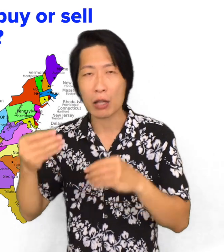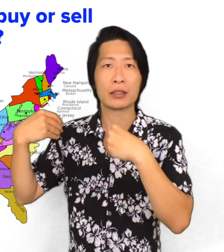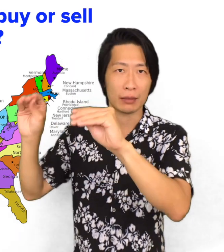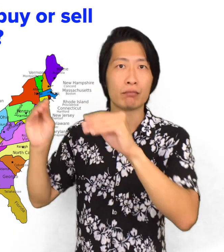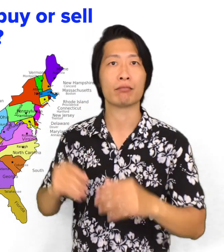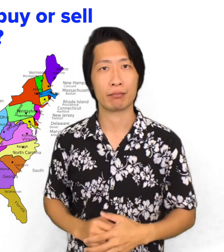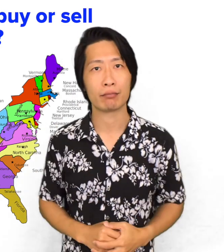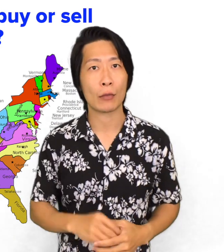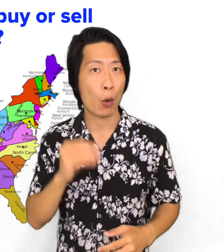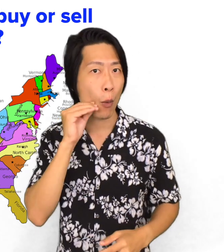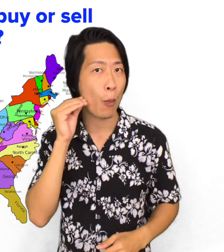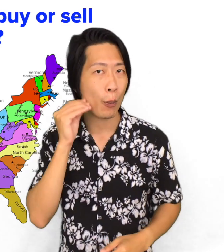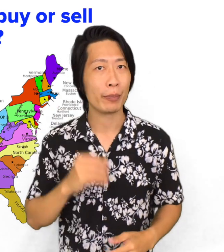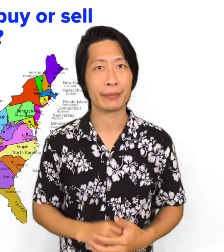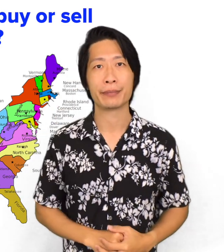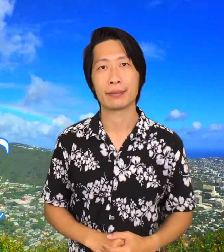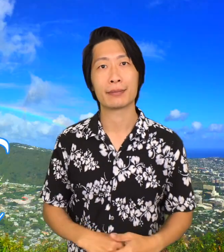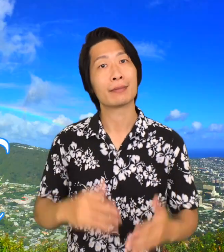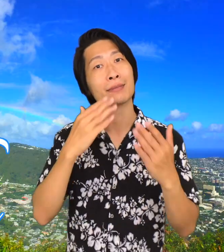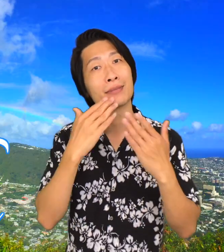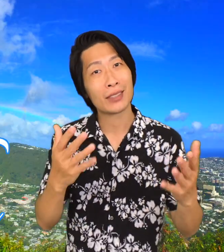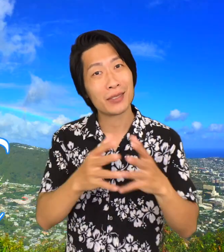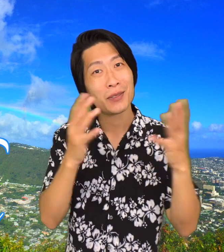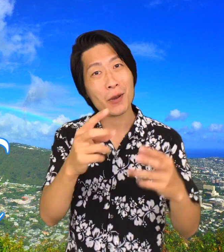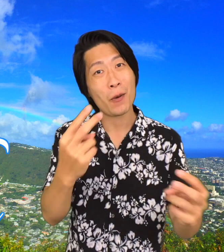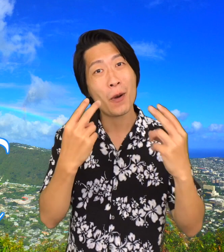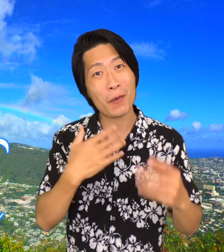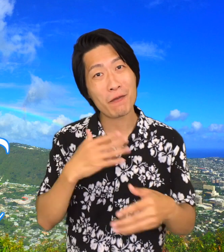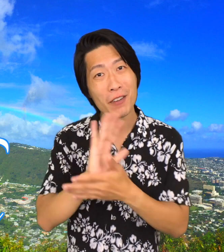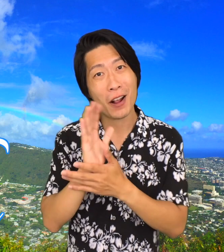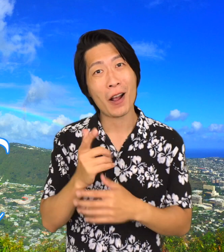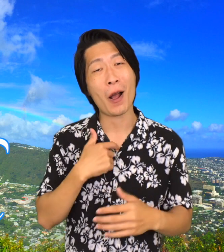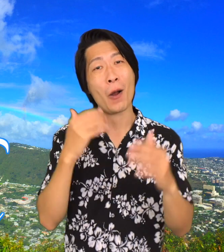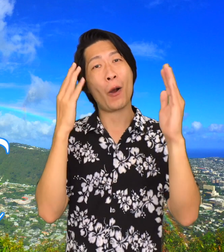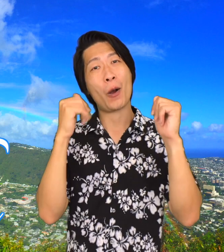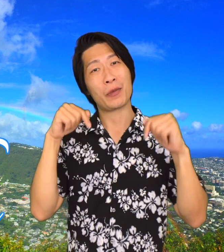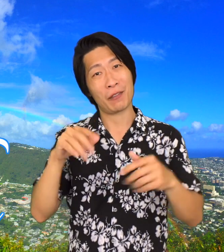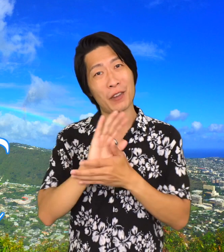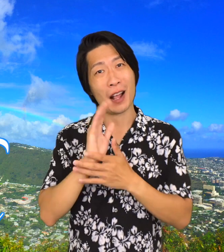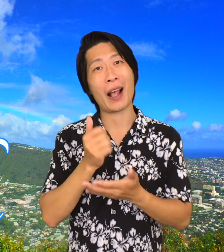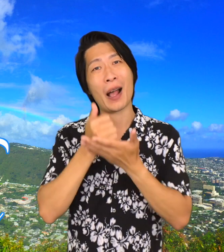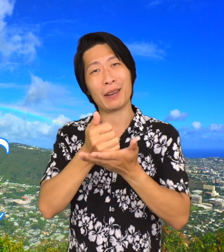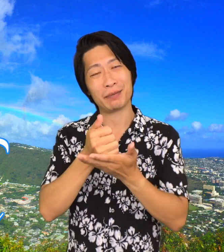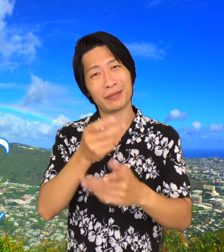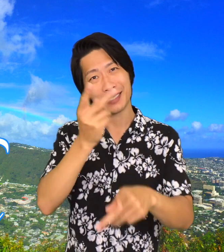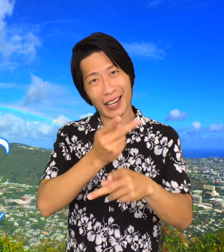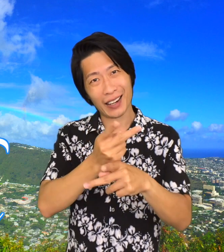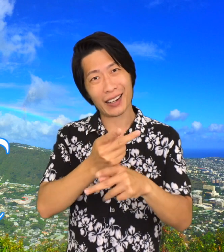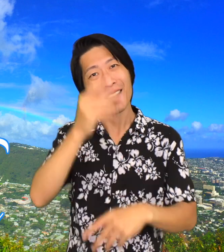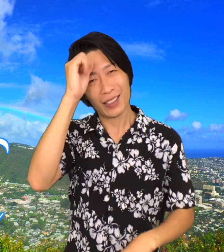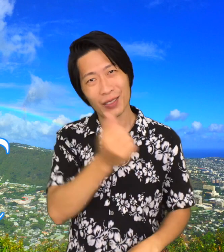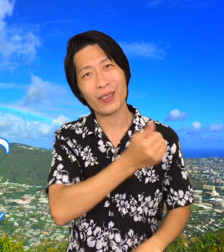buy or sell your home. Thank you so much for watching my video and I hope this video has helped you. Take care and Aloha.